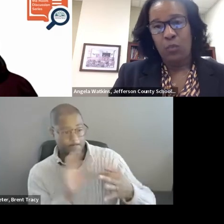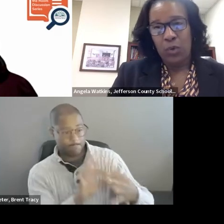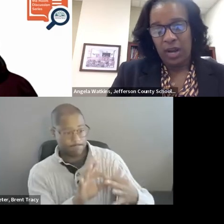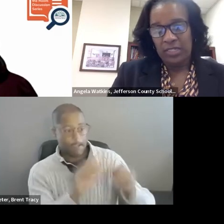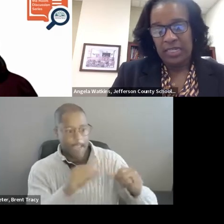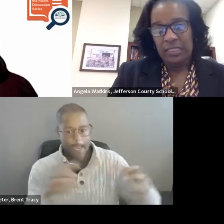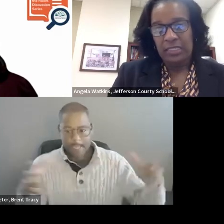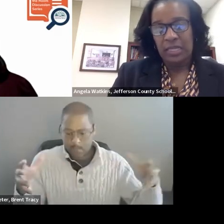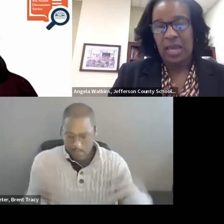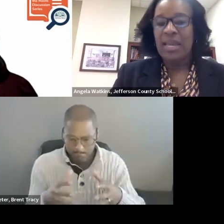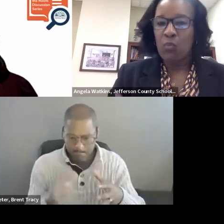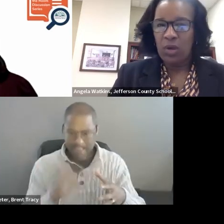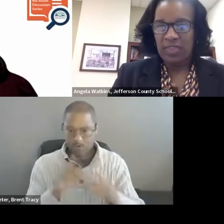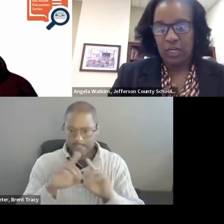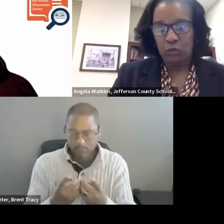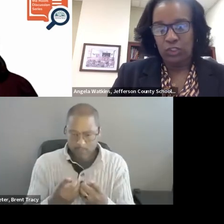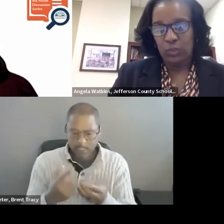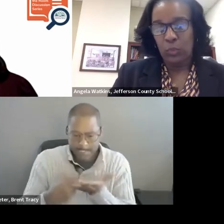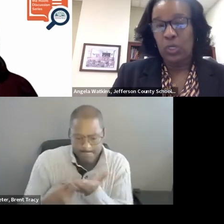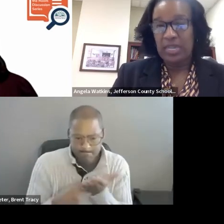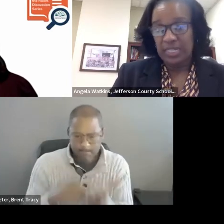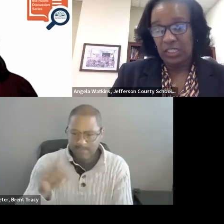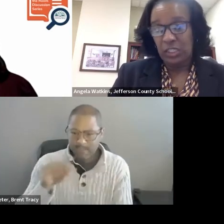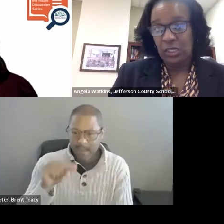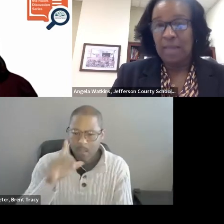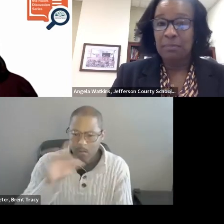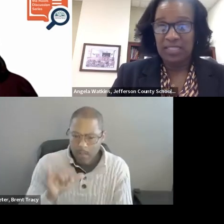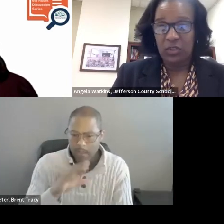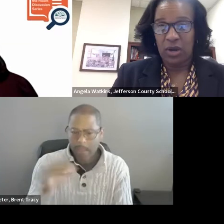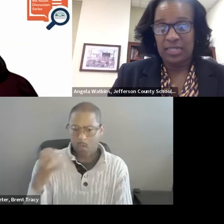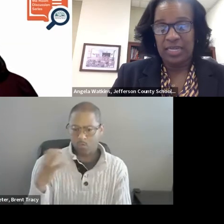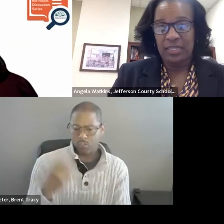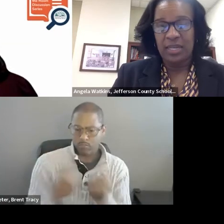what our data looks like and what that coaching support needed to look like based upon our data.